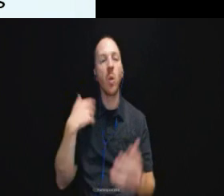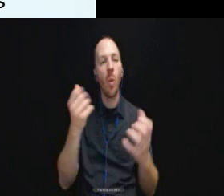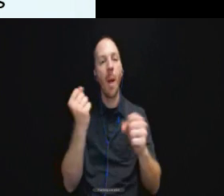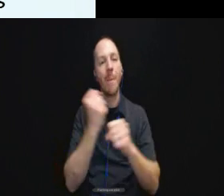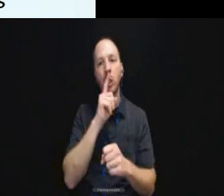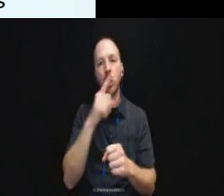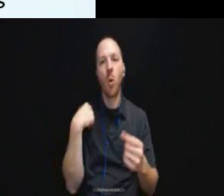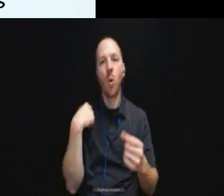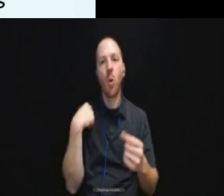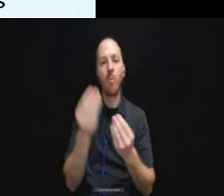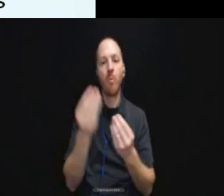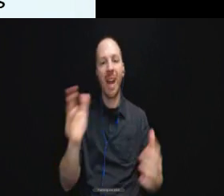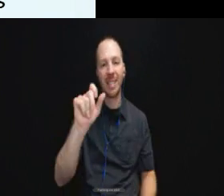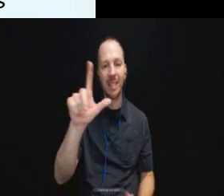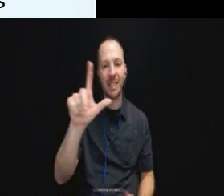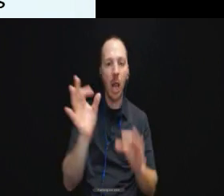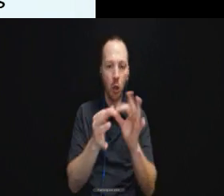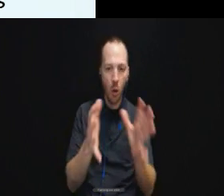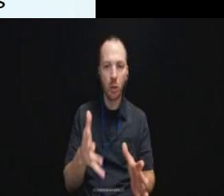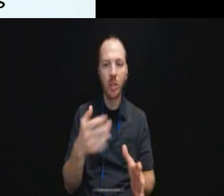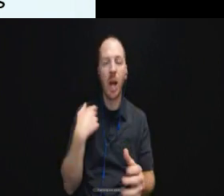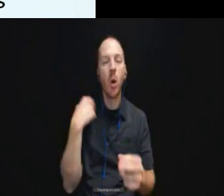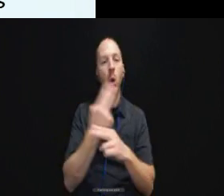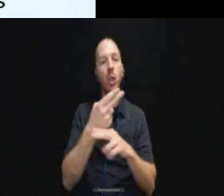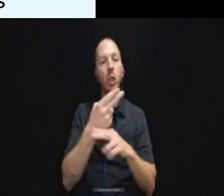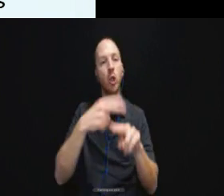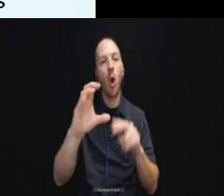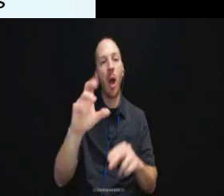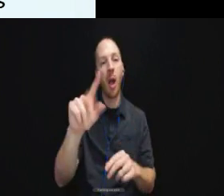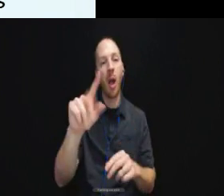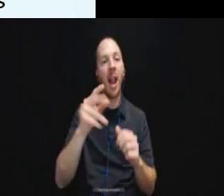And we can use that shortcut about high stakes programs.